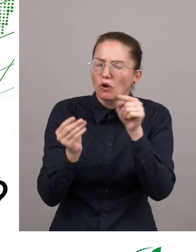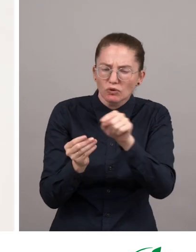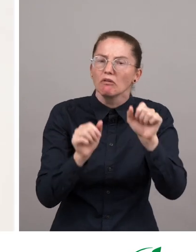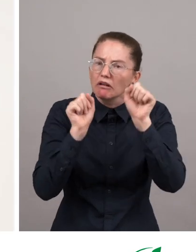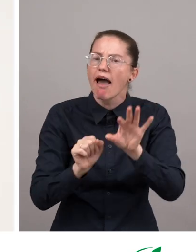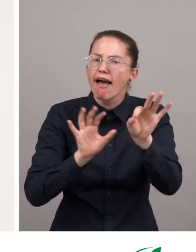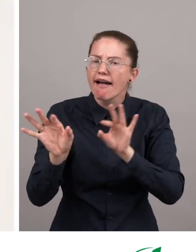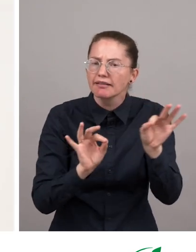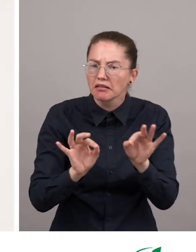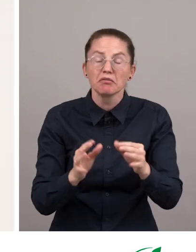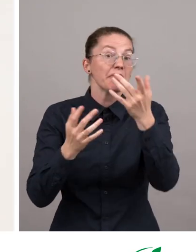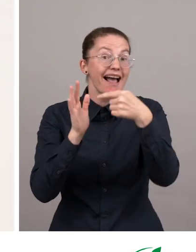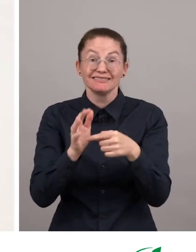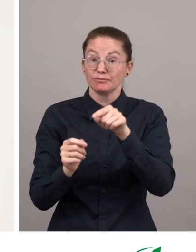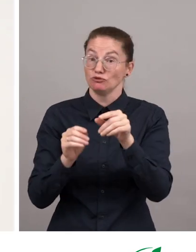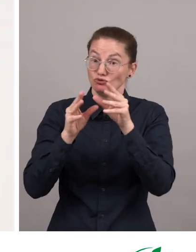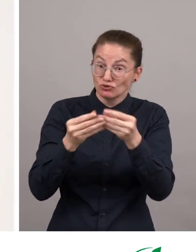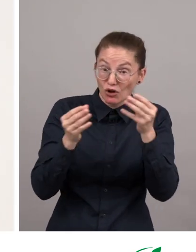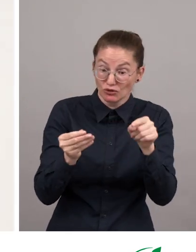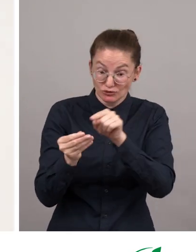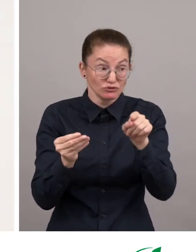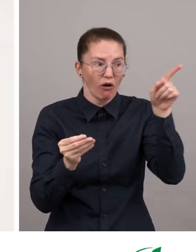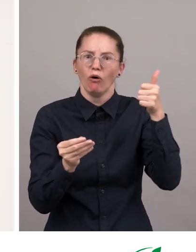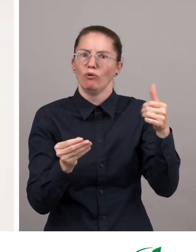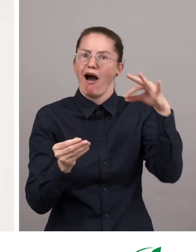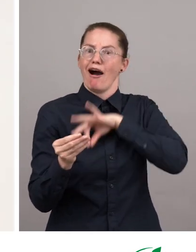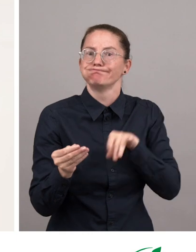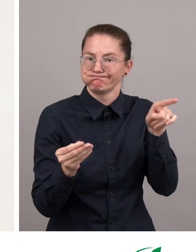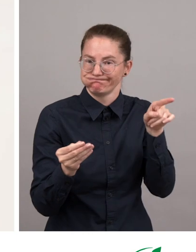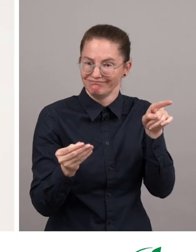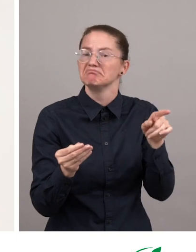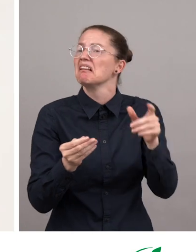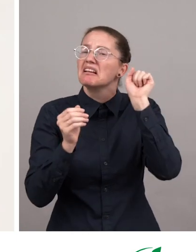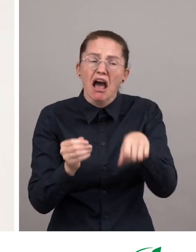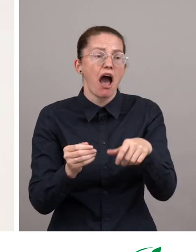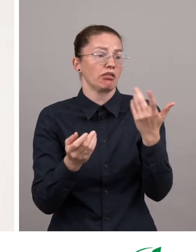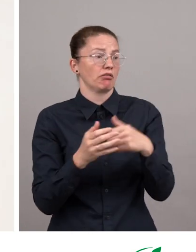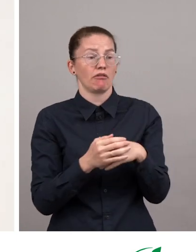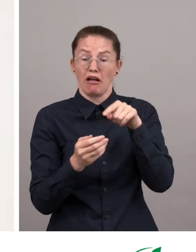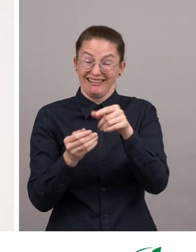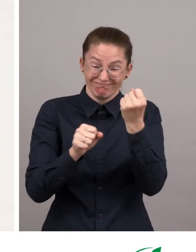You are looking for solutions that benefit persons with disabilities. They can come from persons or organizations, either